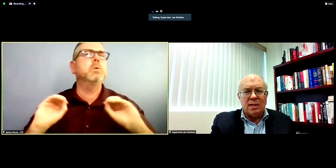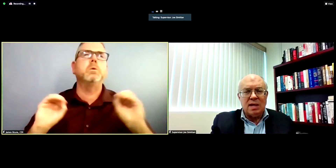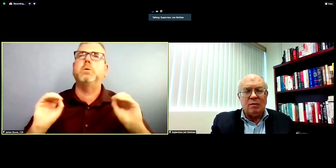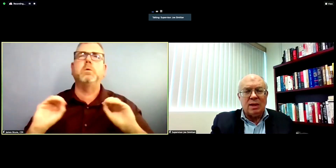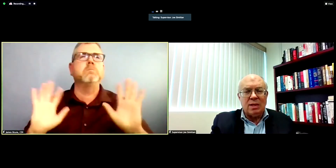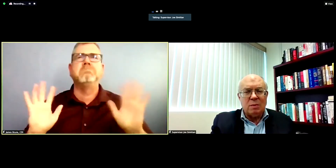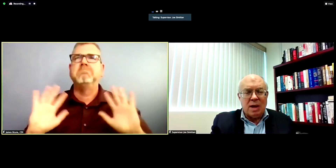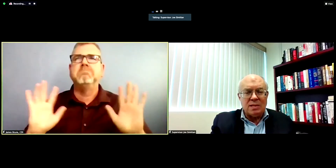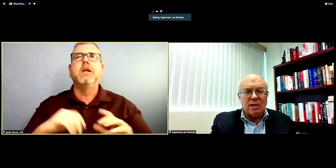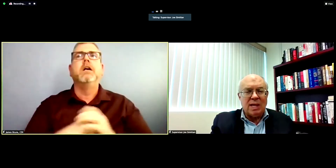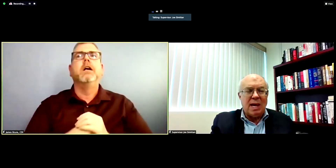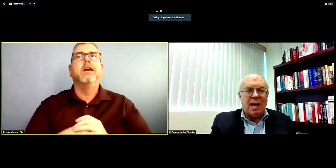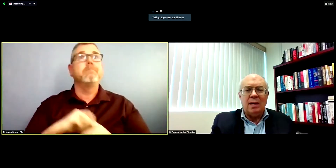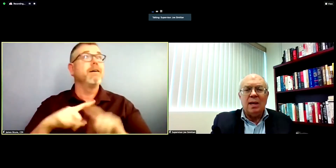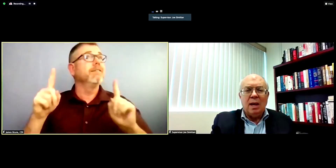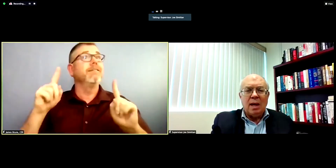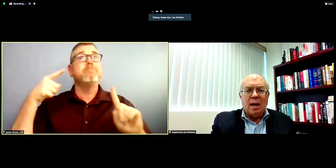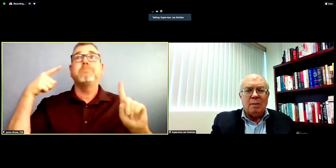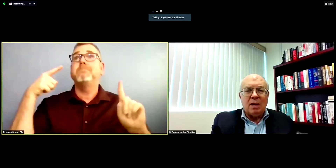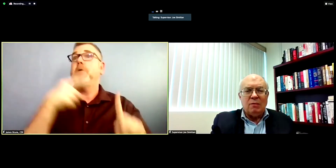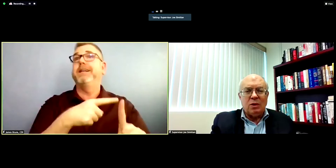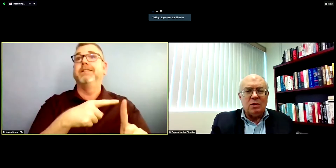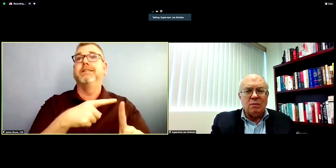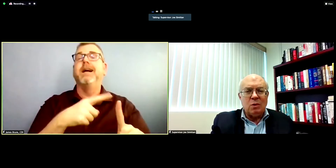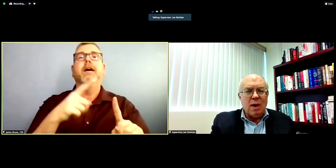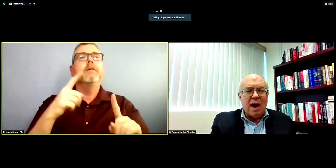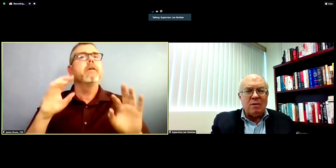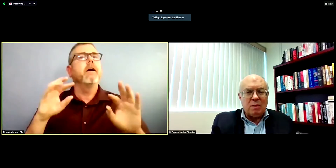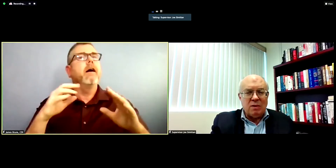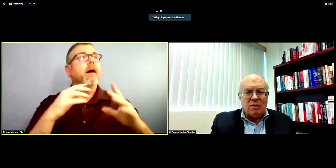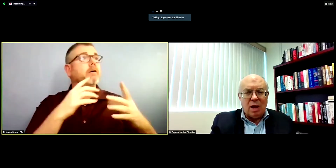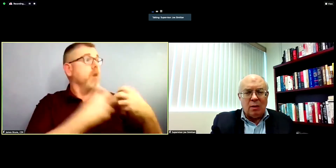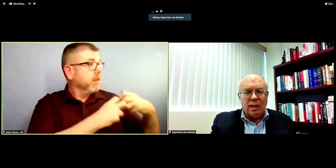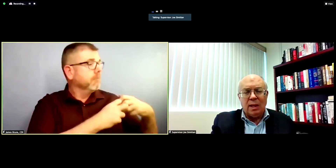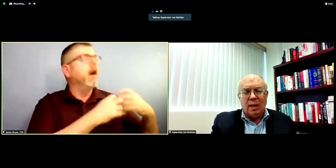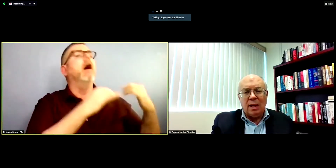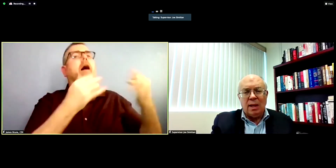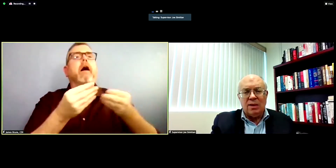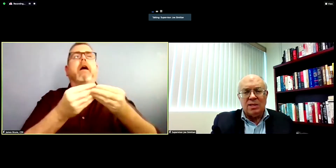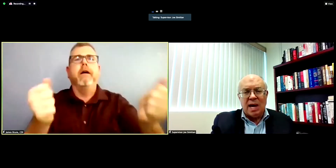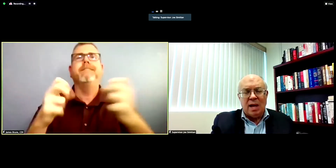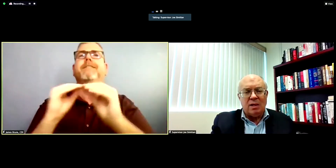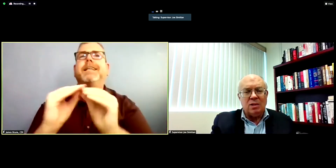and safely as we possibly can, but for those of you who haven't been following uh this challenge,